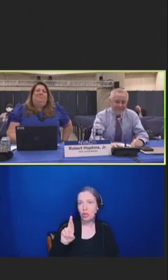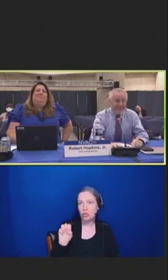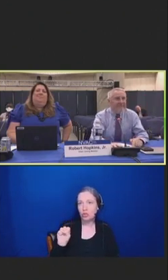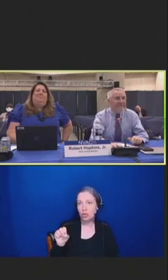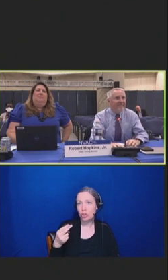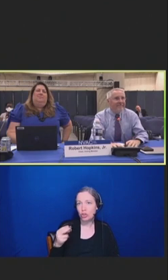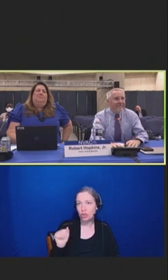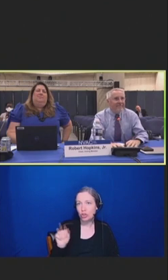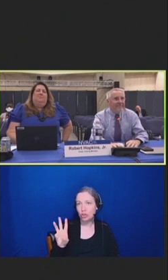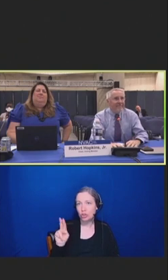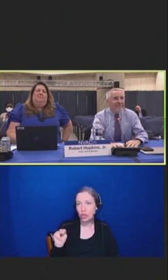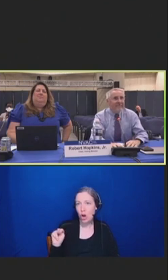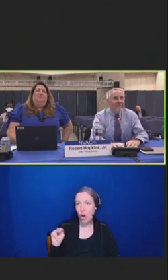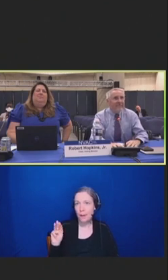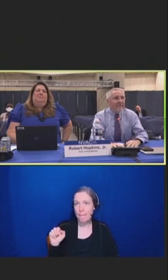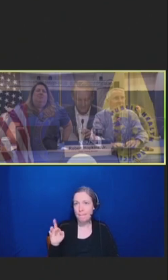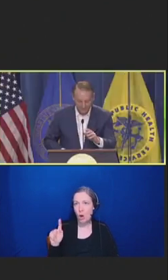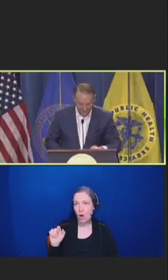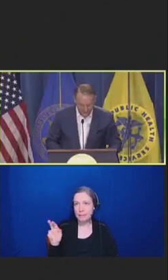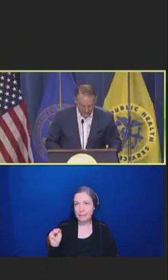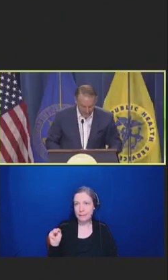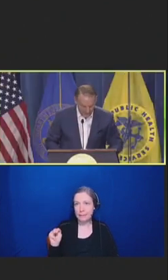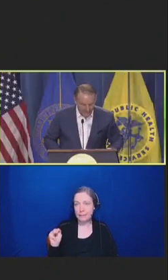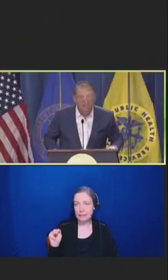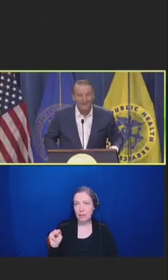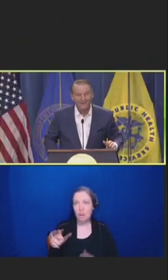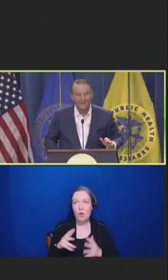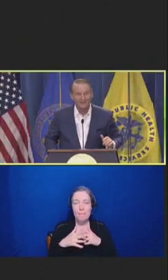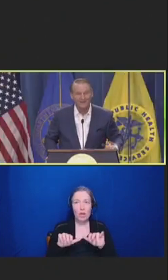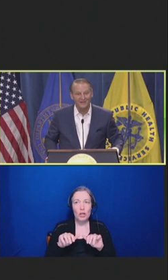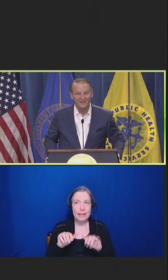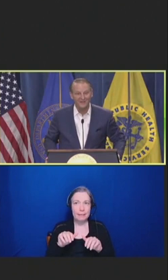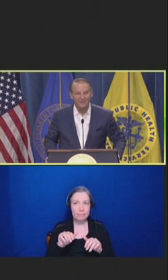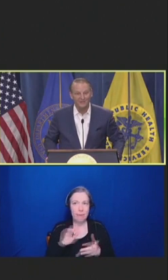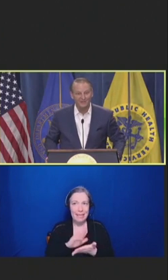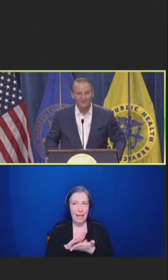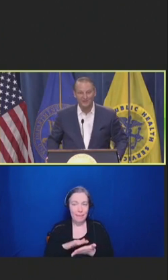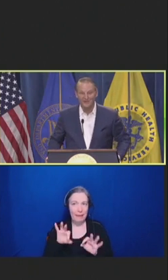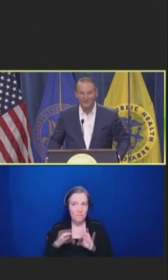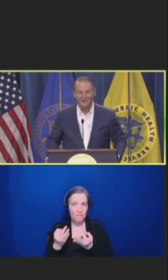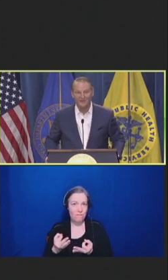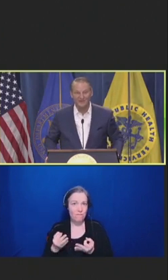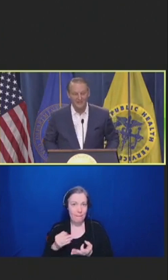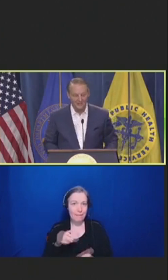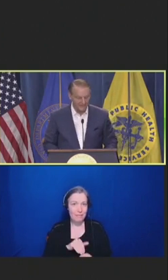Shawn Martin: Dr. Hopkins, Ann, and the committee, thank you so much for inviting me.